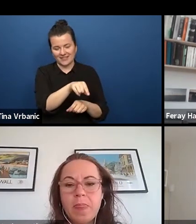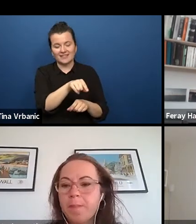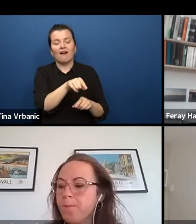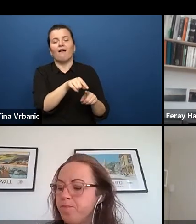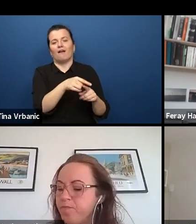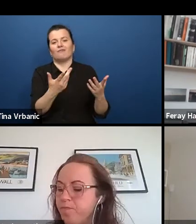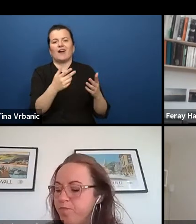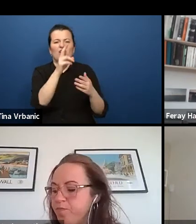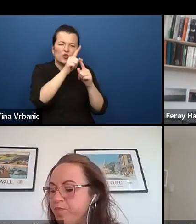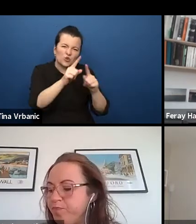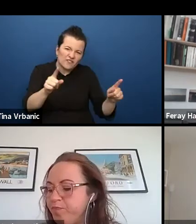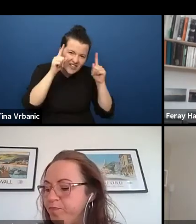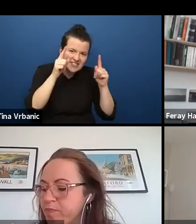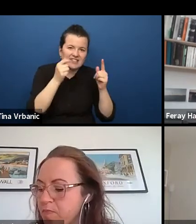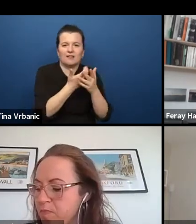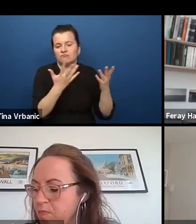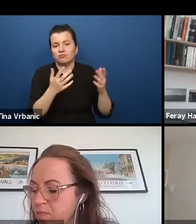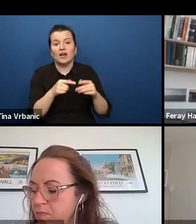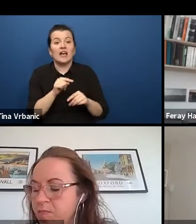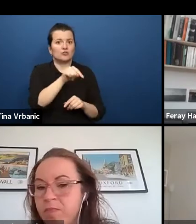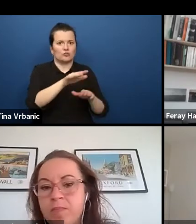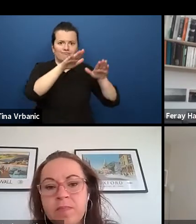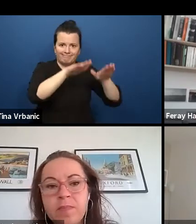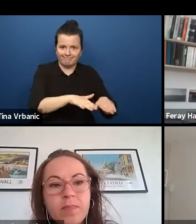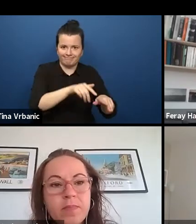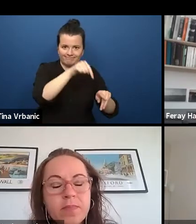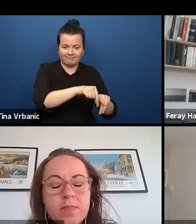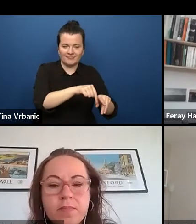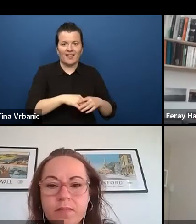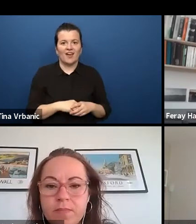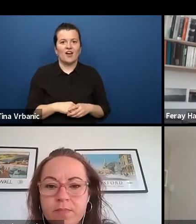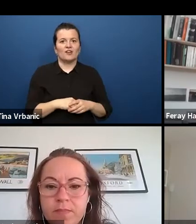The focus I have on different things